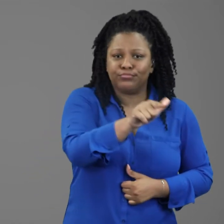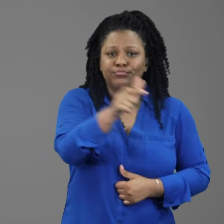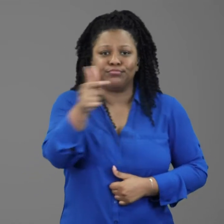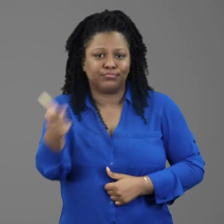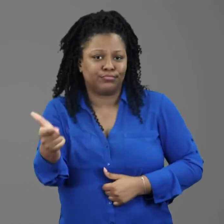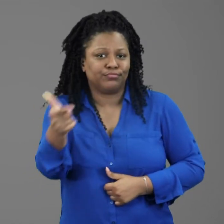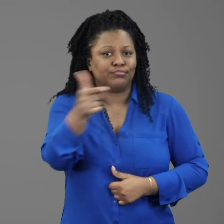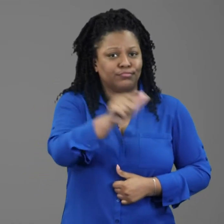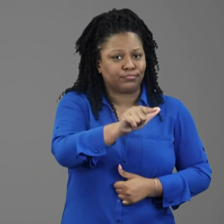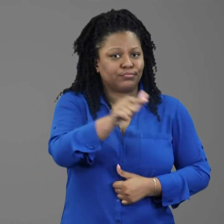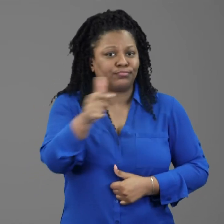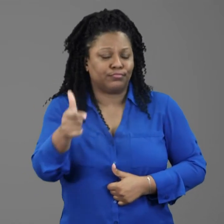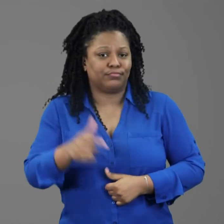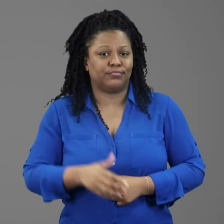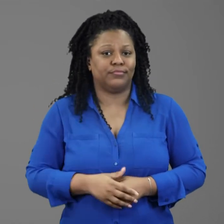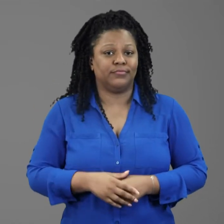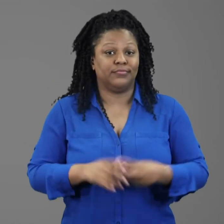Taking turns speaking.